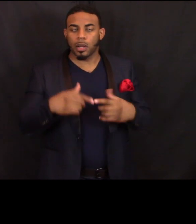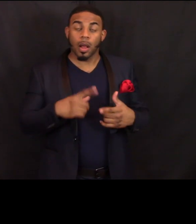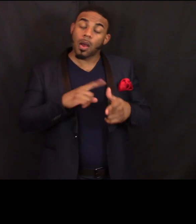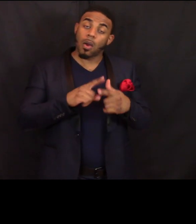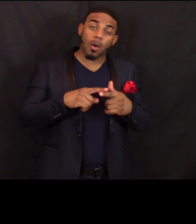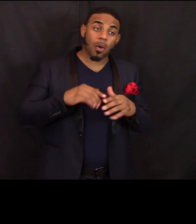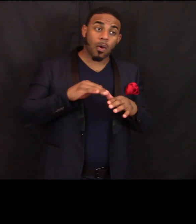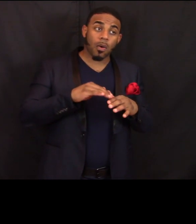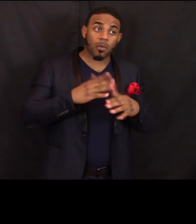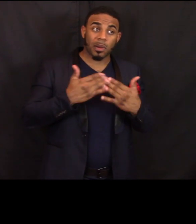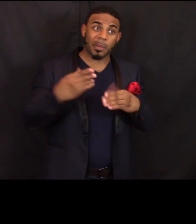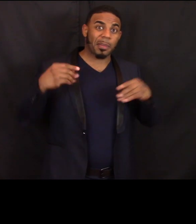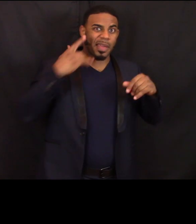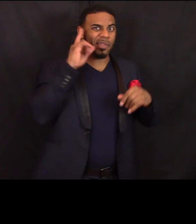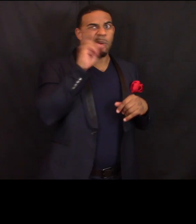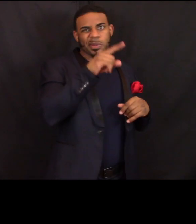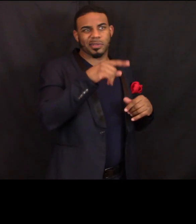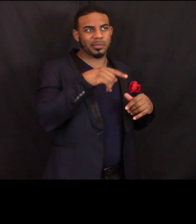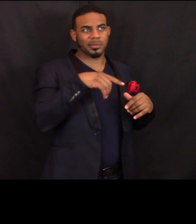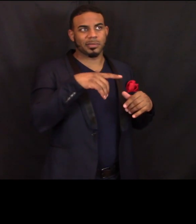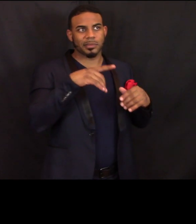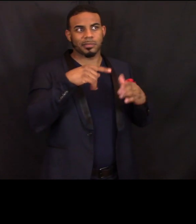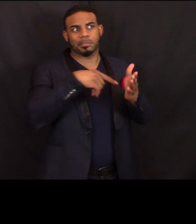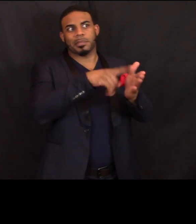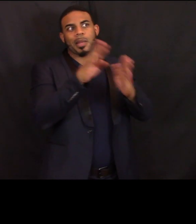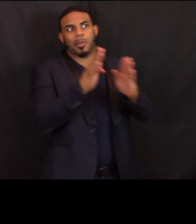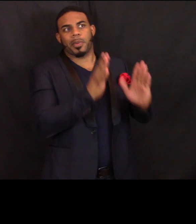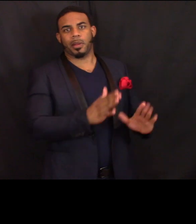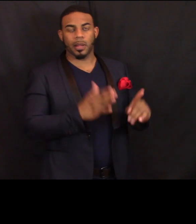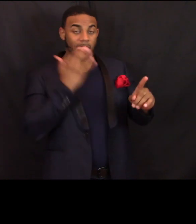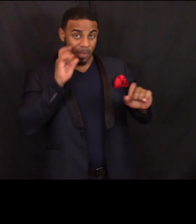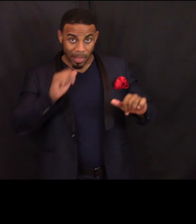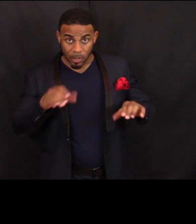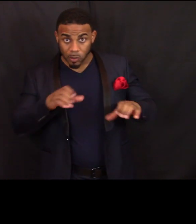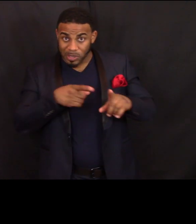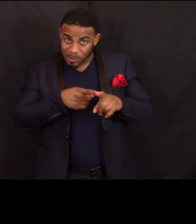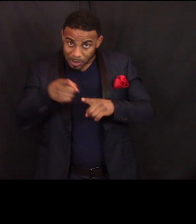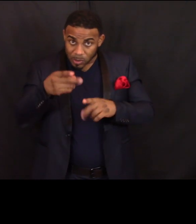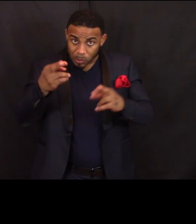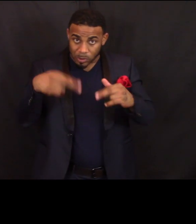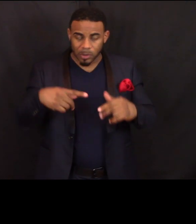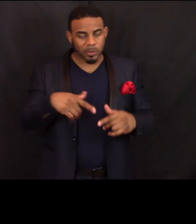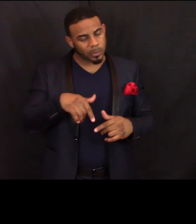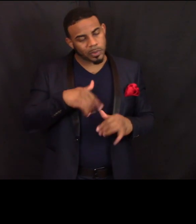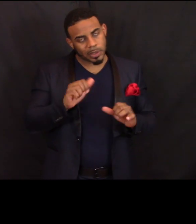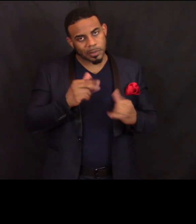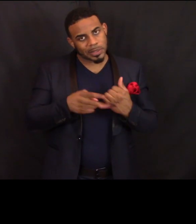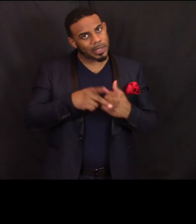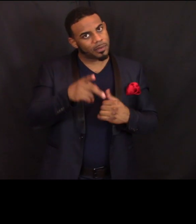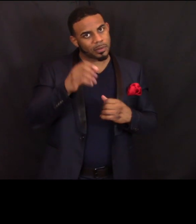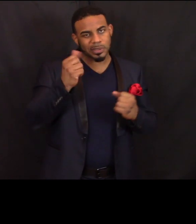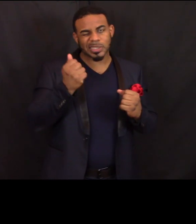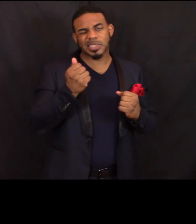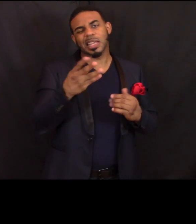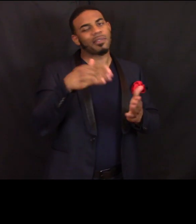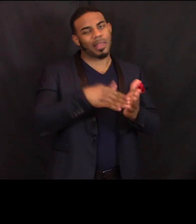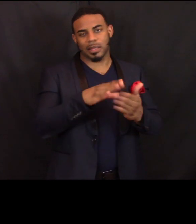over what they might pay if they went to a paid preparer. If they had to do a specialty return, you know, we could be saving you several thousand dollars